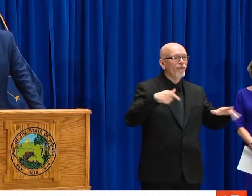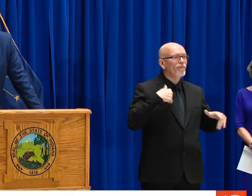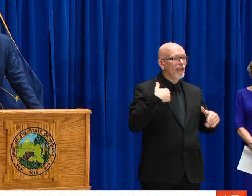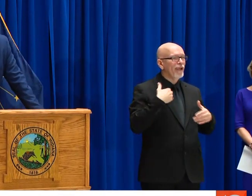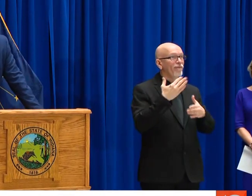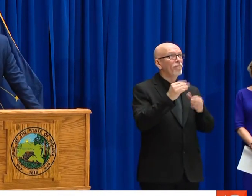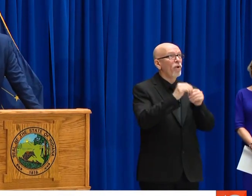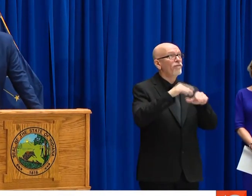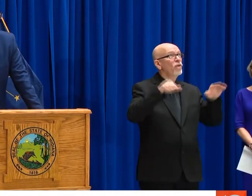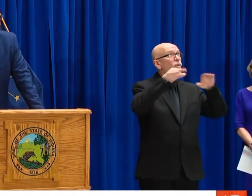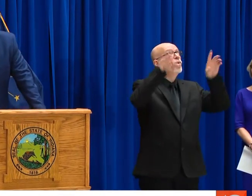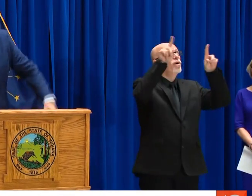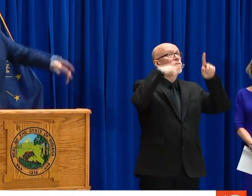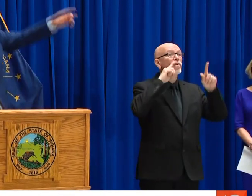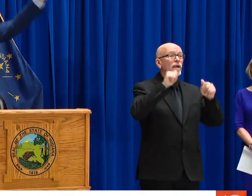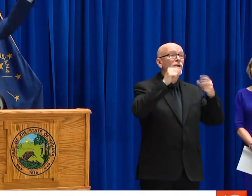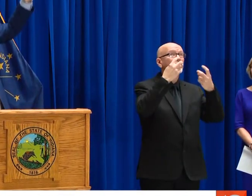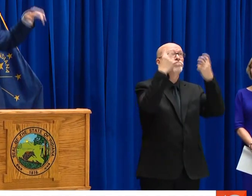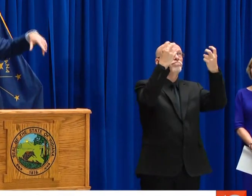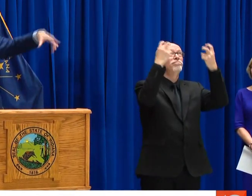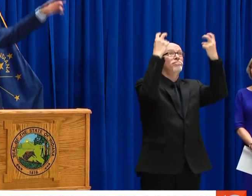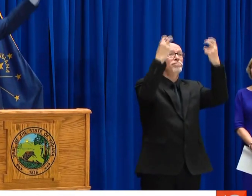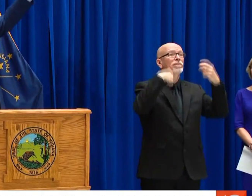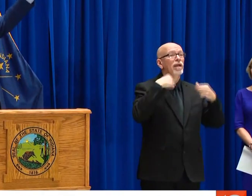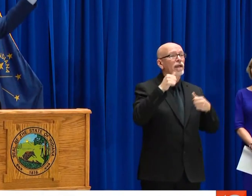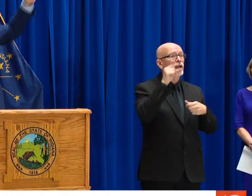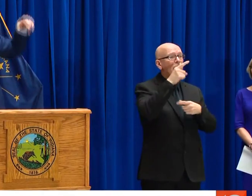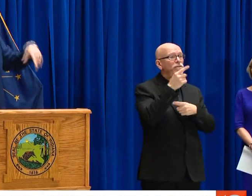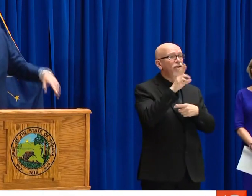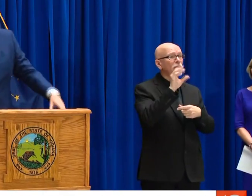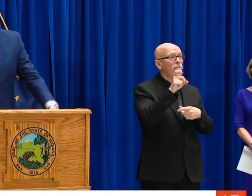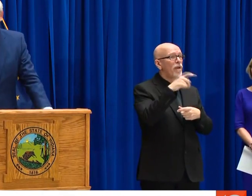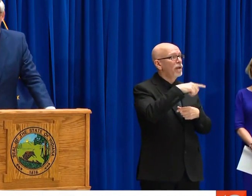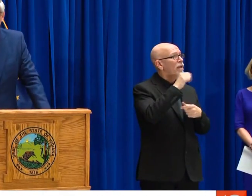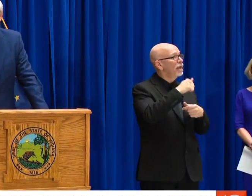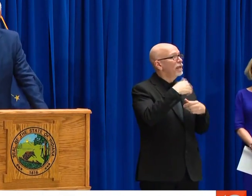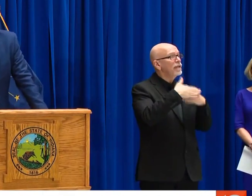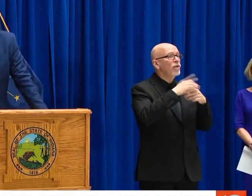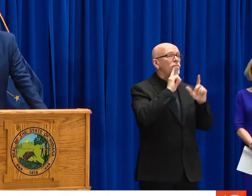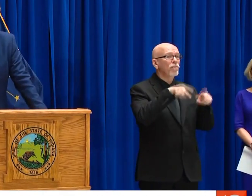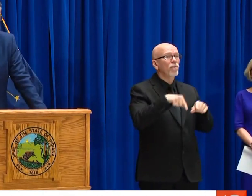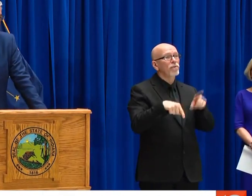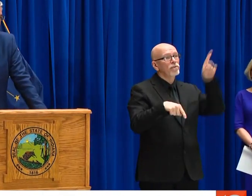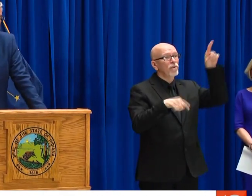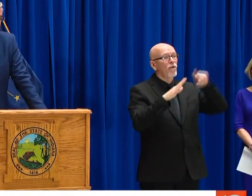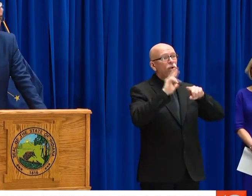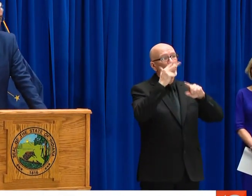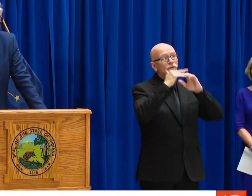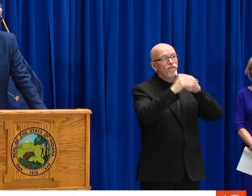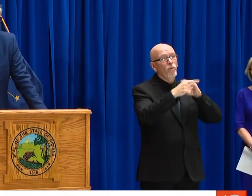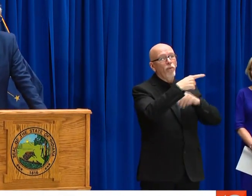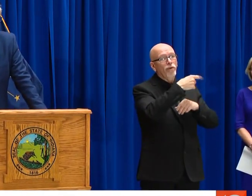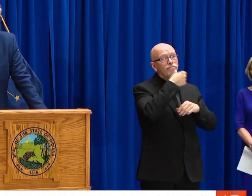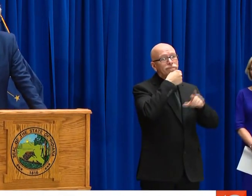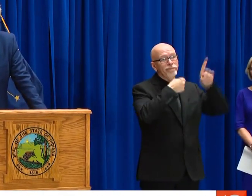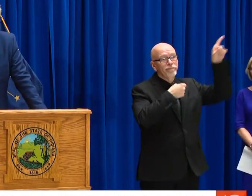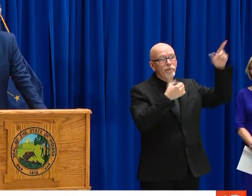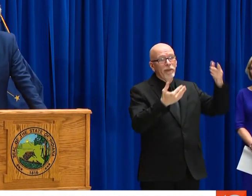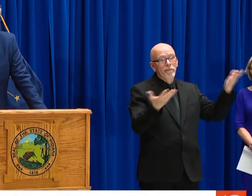DATE WE HAVE TRIED TO SPREAD OUT. I ASK YOU TO SPREAD OUT. WE GOT A COUPLE MORE FLOORS WE